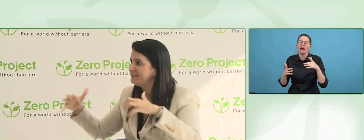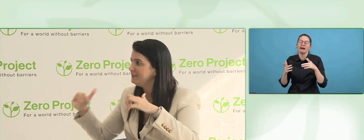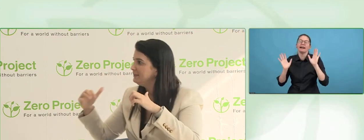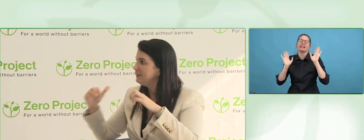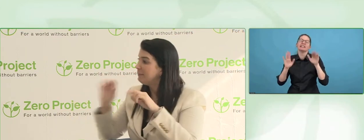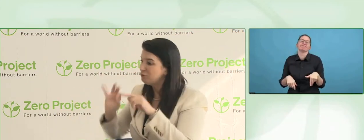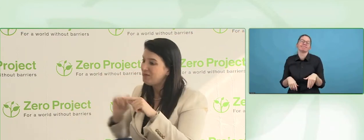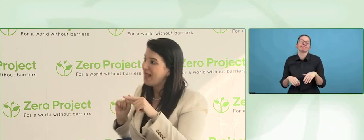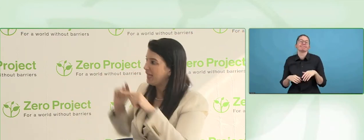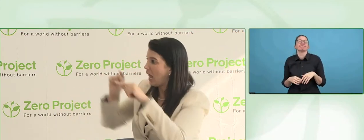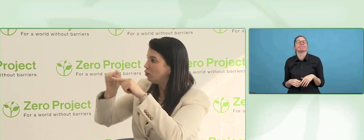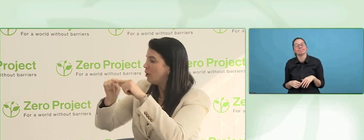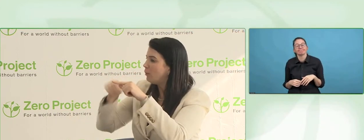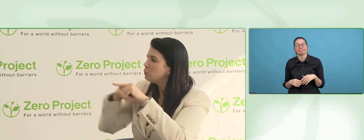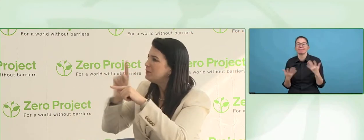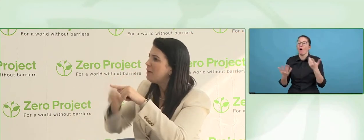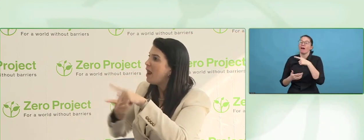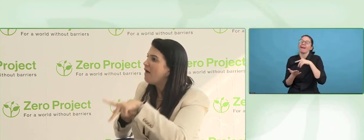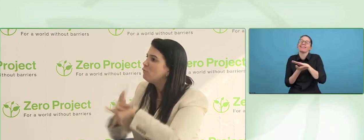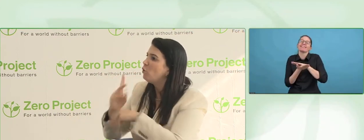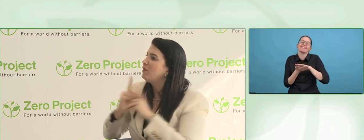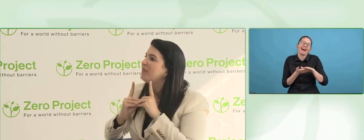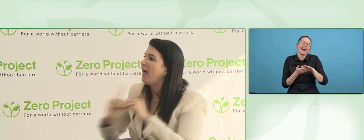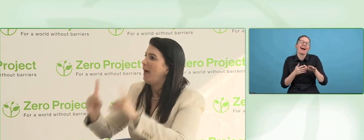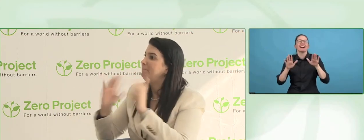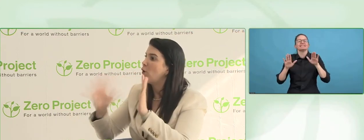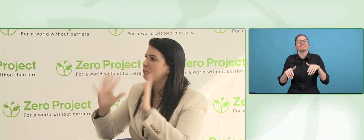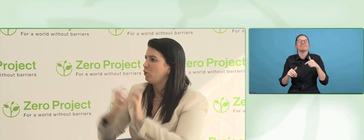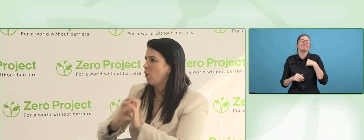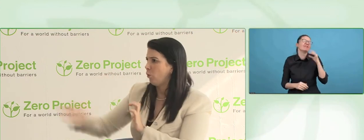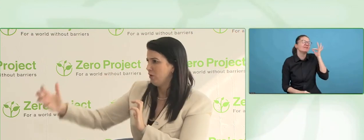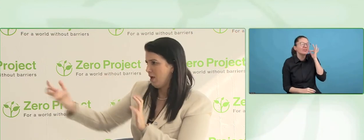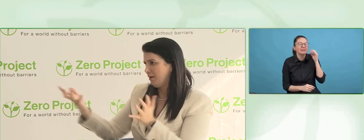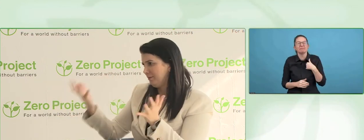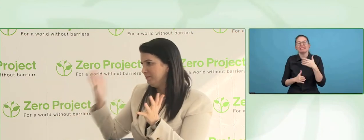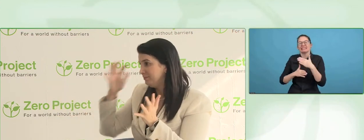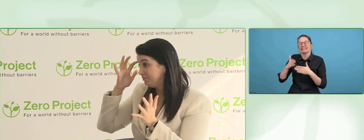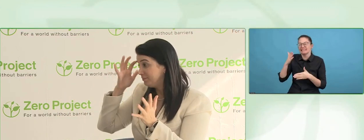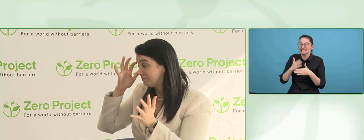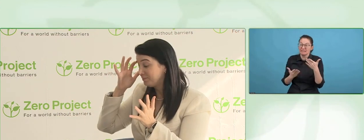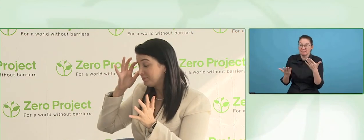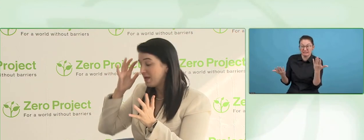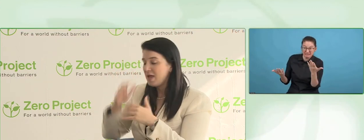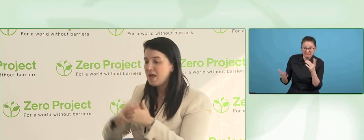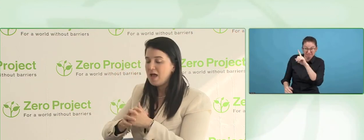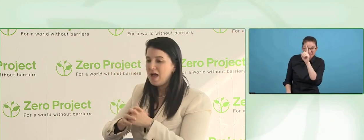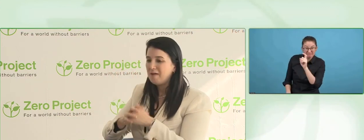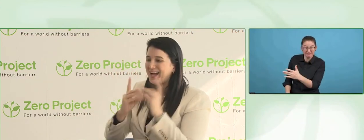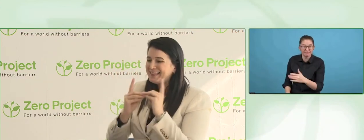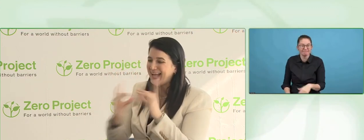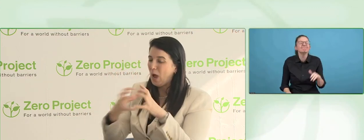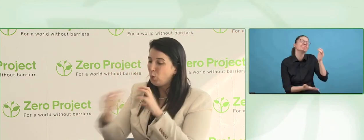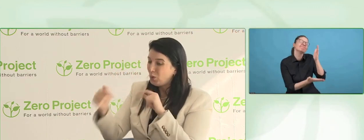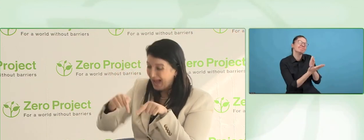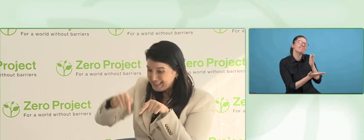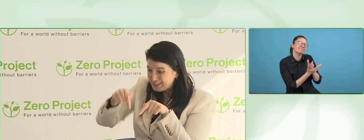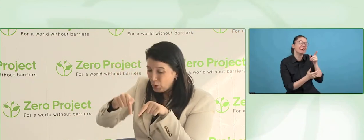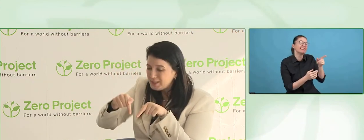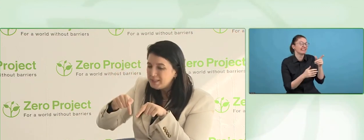women, in places where people make decisions about the world, and we want to stay there and have an impact.